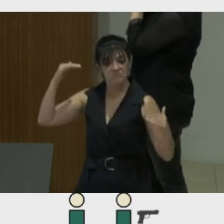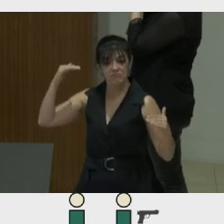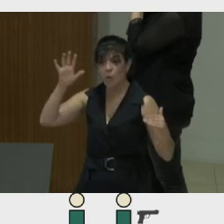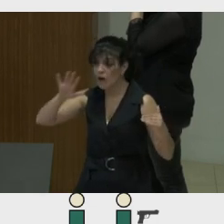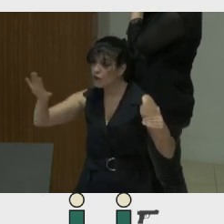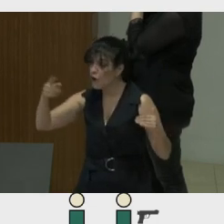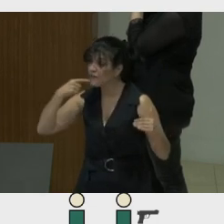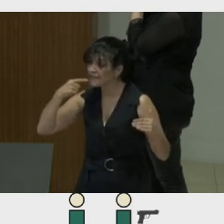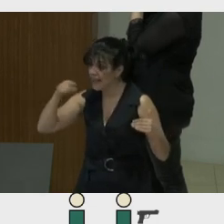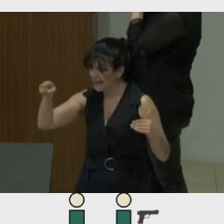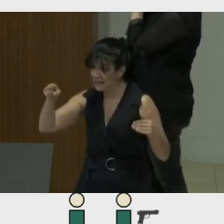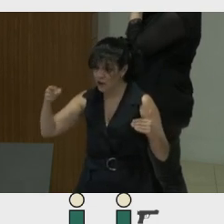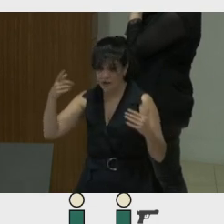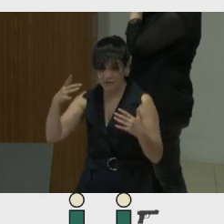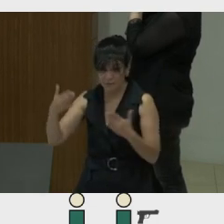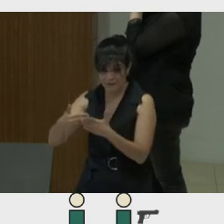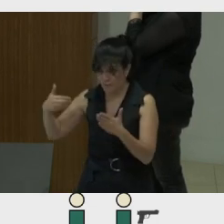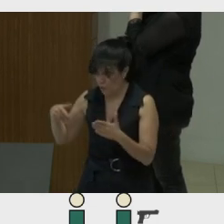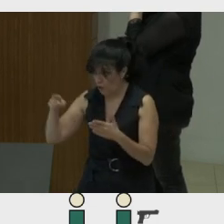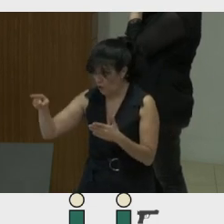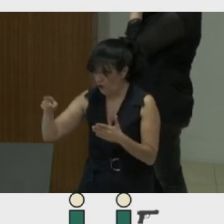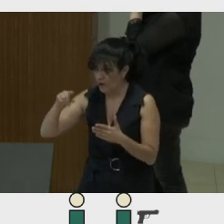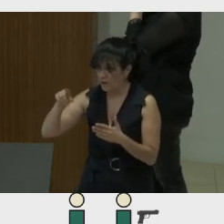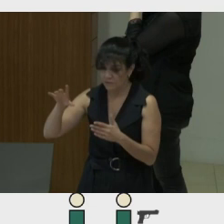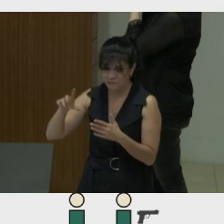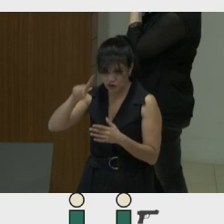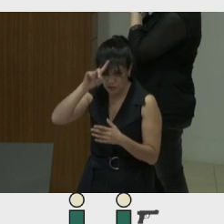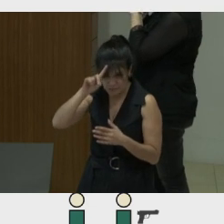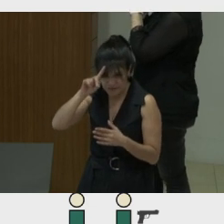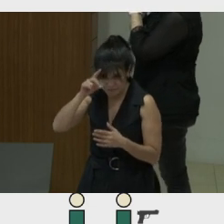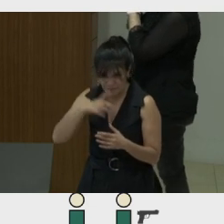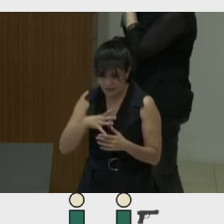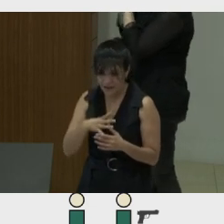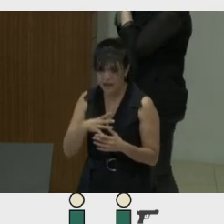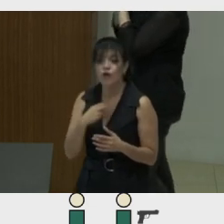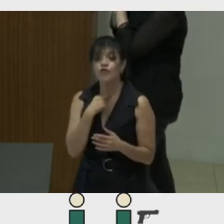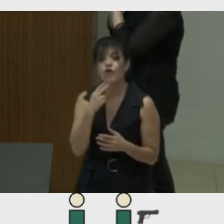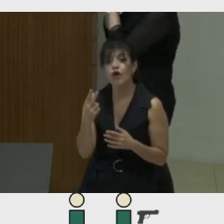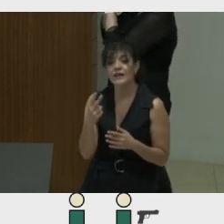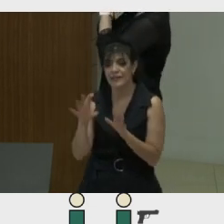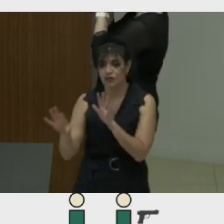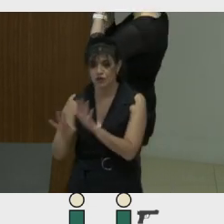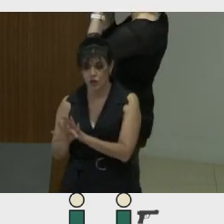in your presentation earlier, Georg, about this element of voice and choice. If we believe